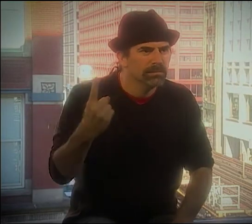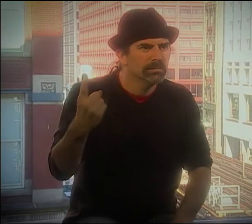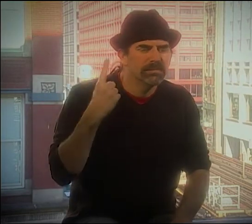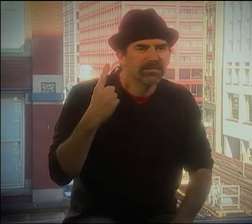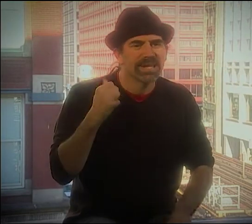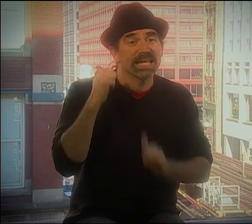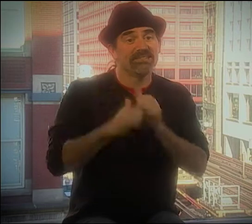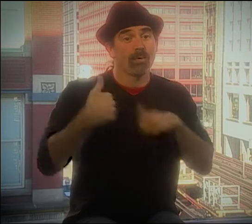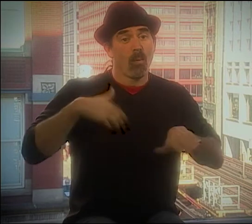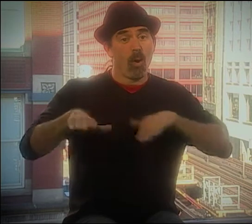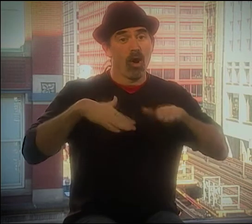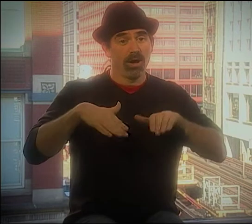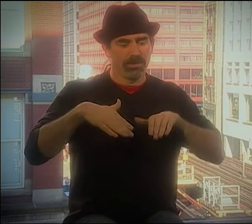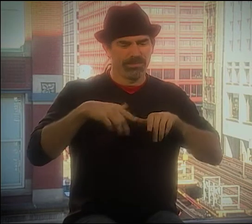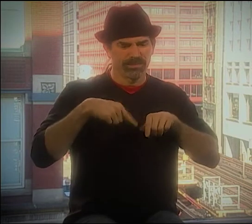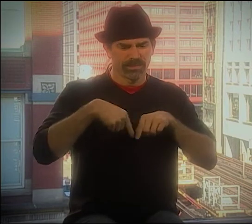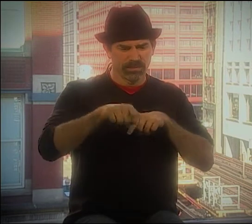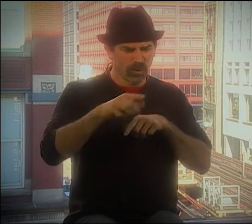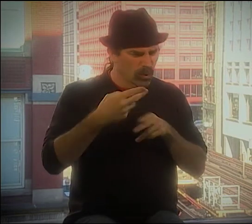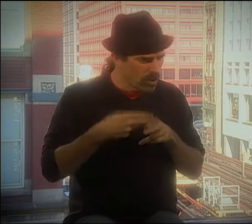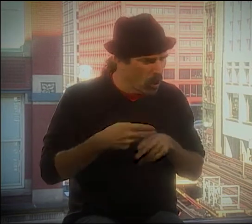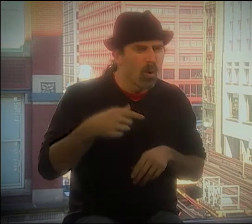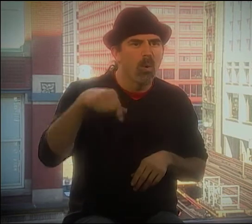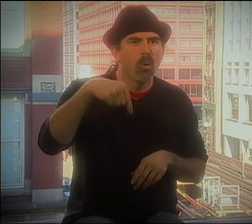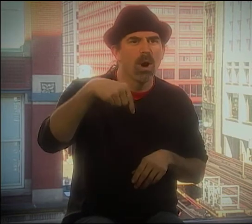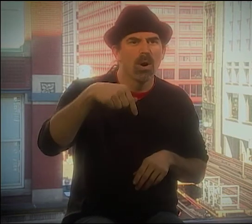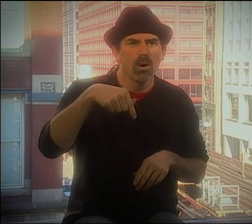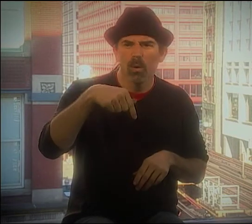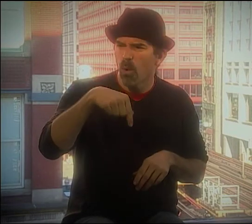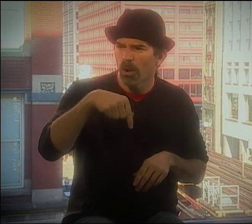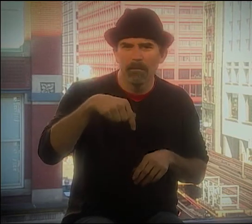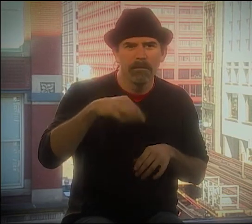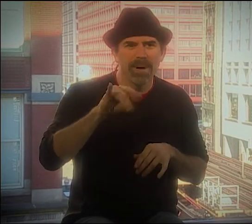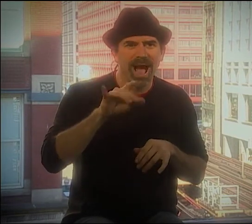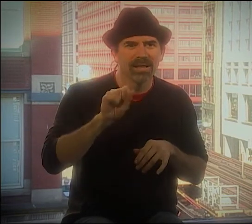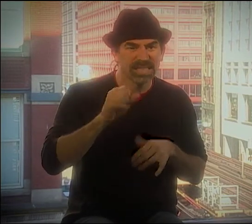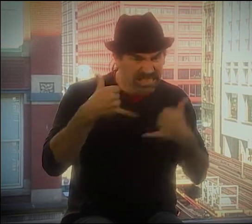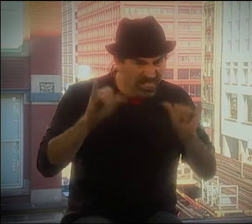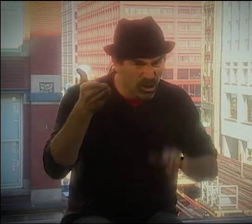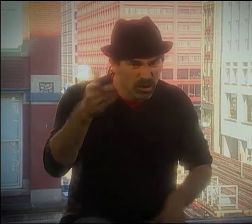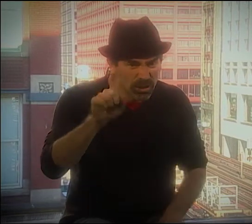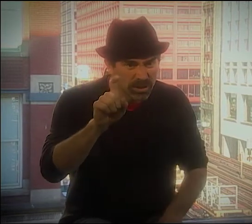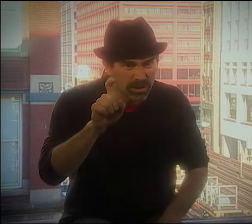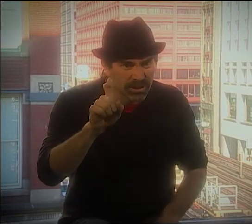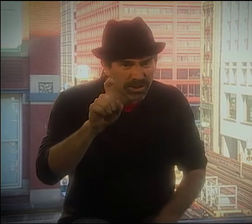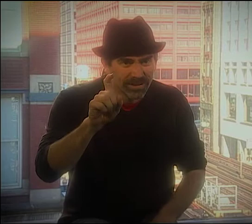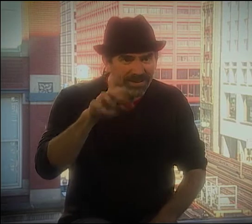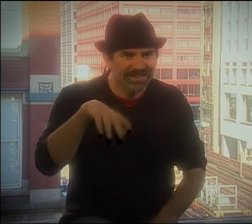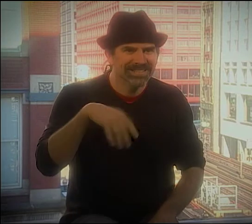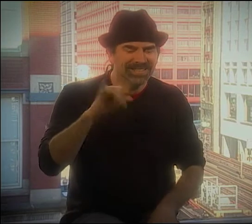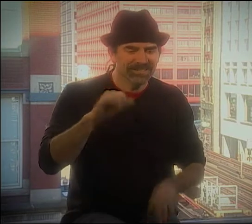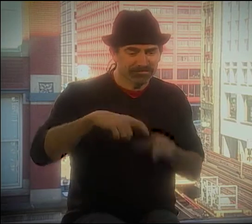COMING UP. YOU KNOW, I'D BE WALKING ALONG ON--OH, WHAT DO THEY CALL IT OVER AT RIT, THE QUARTER-MILE?